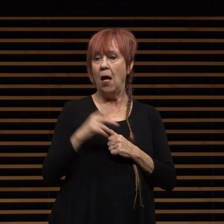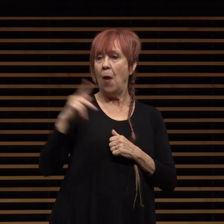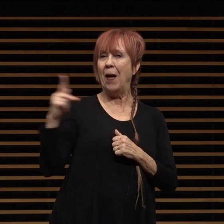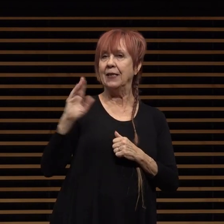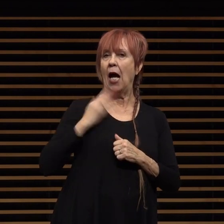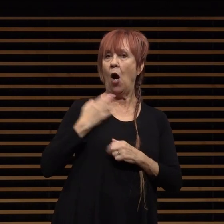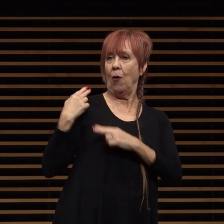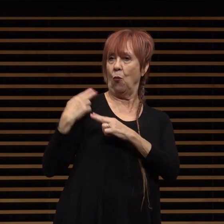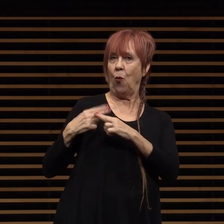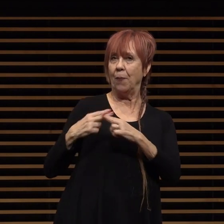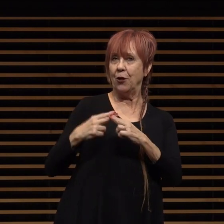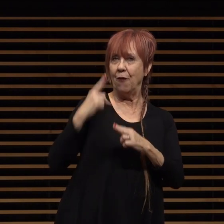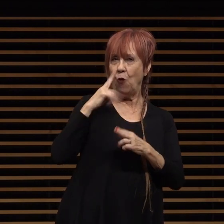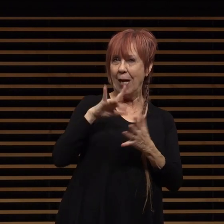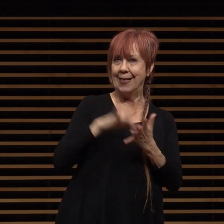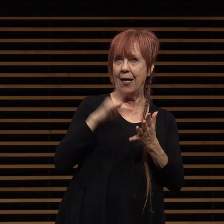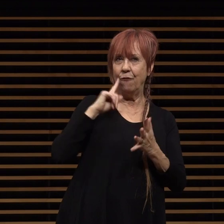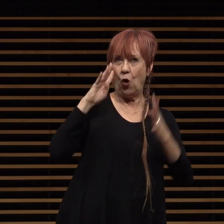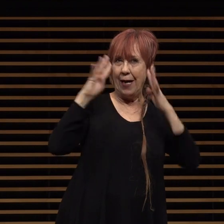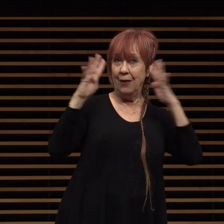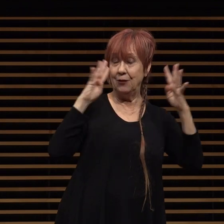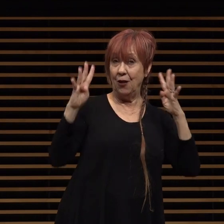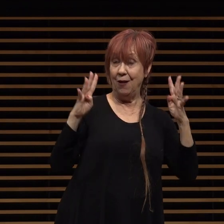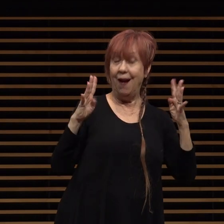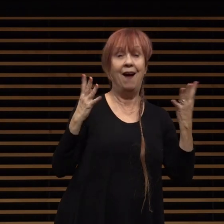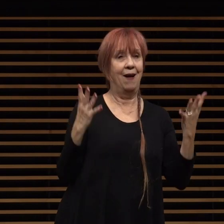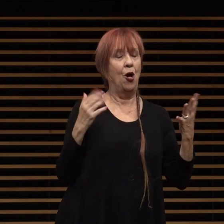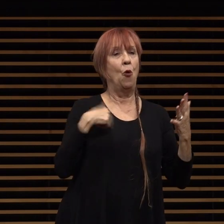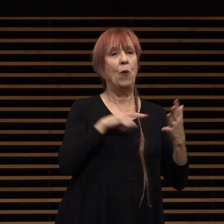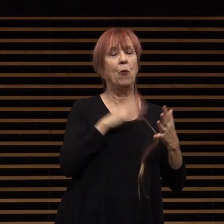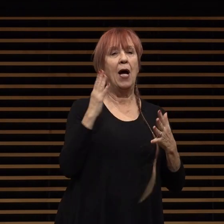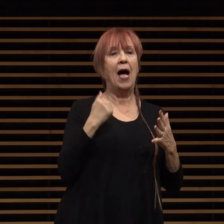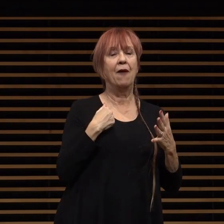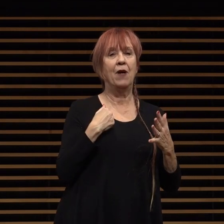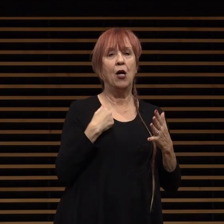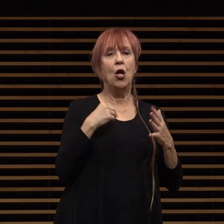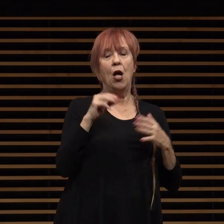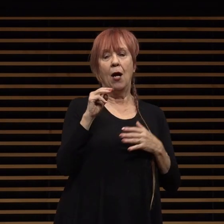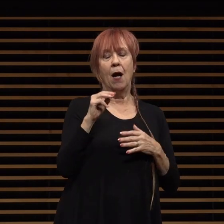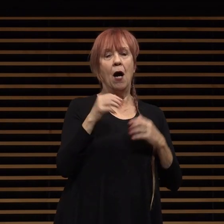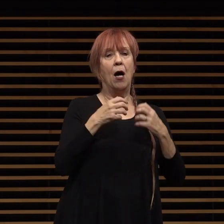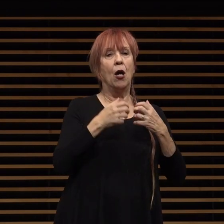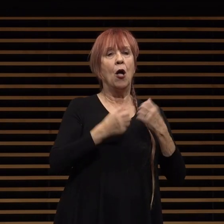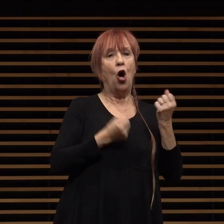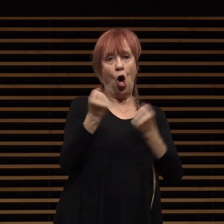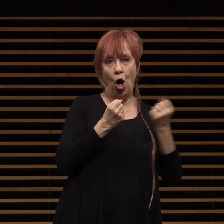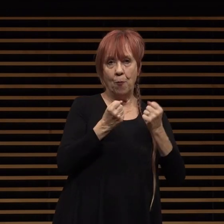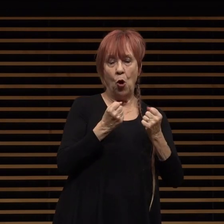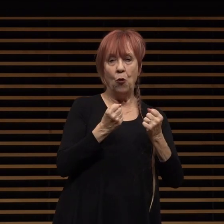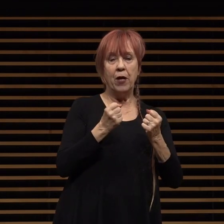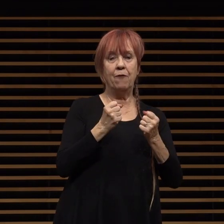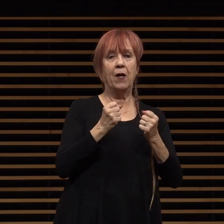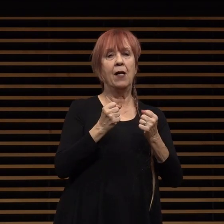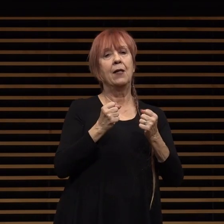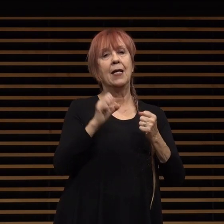center for innovation is the arrival of motive space systems